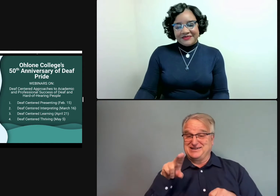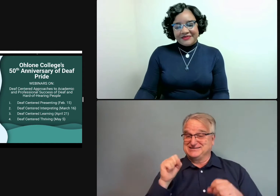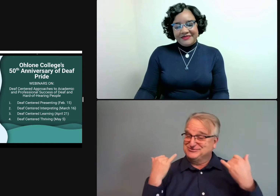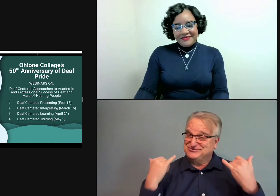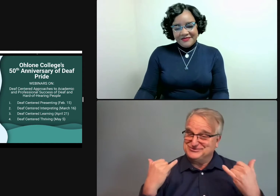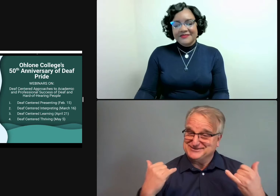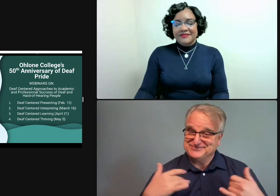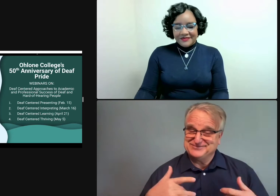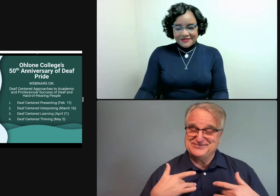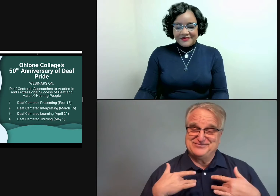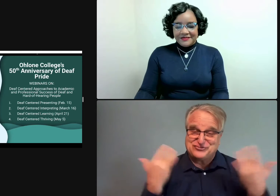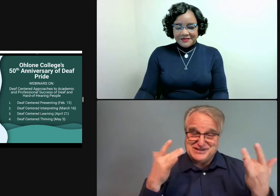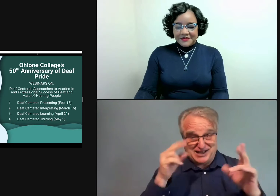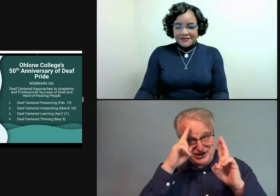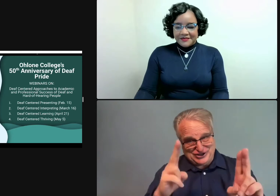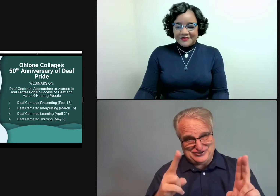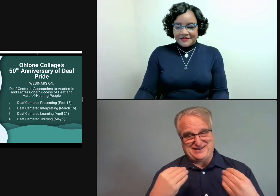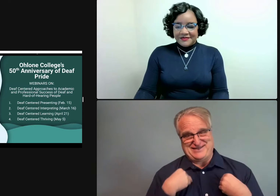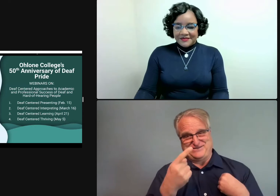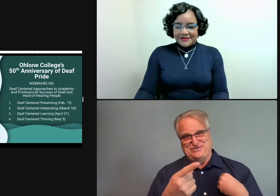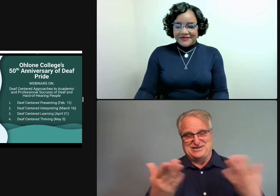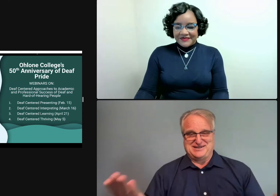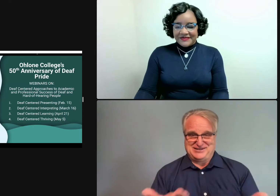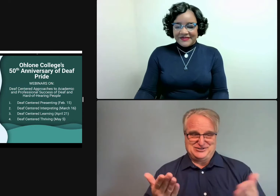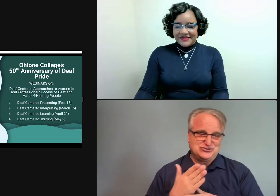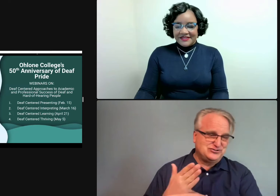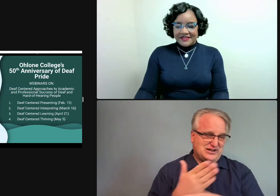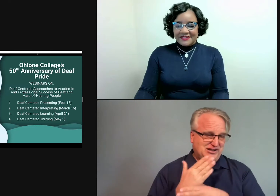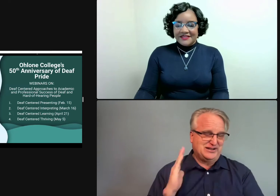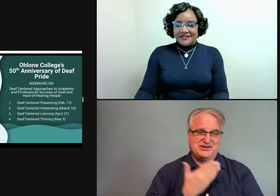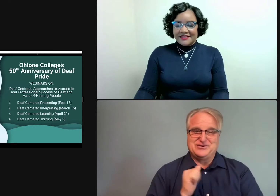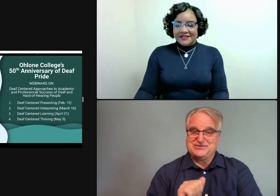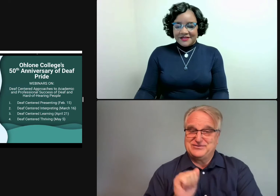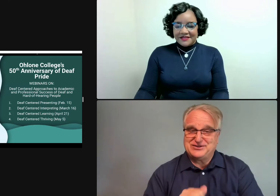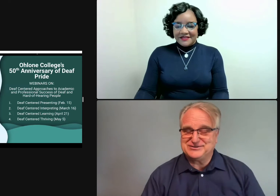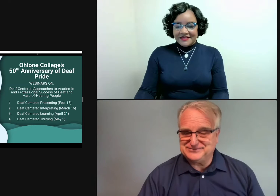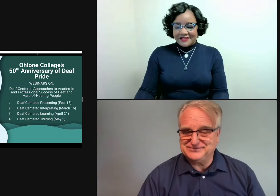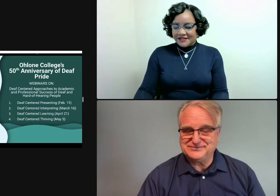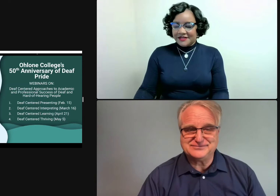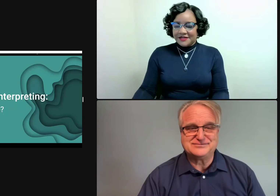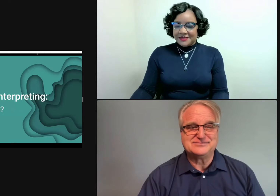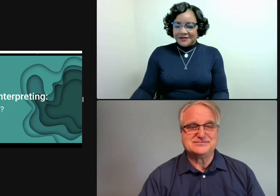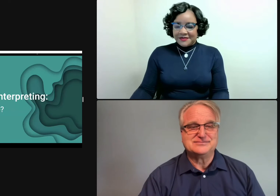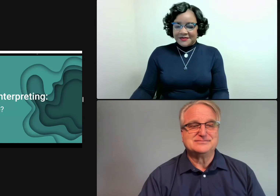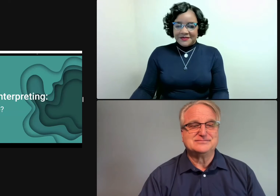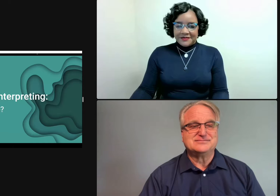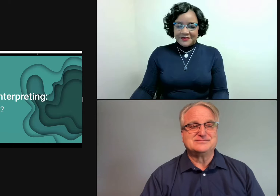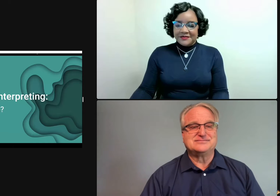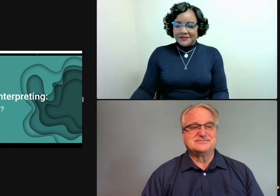And I'm so glad that you decided to join us today for ours. It's a thrill and an honor to have you all here with us so that we can share with you the work we've been doing.